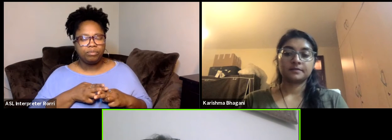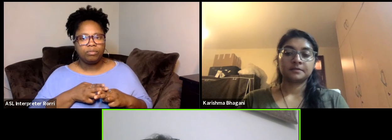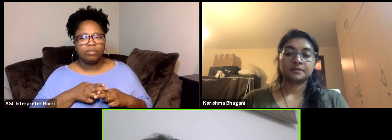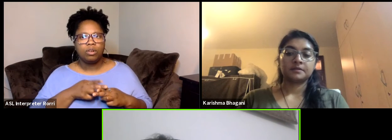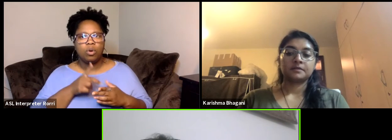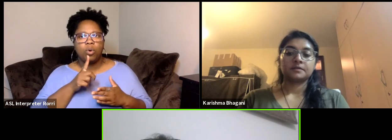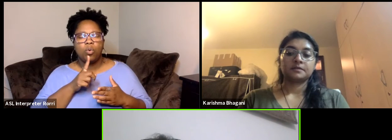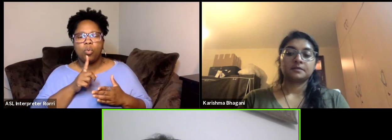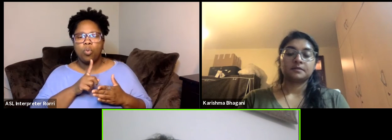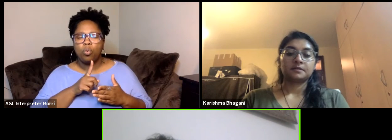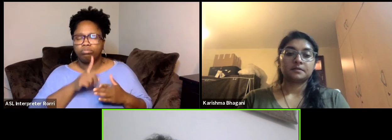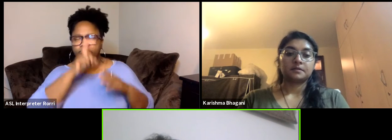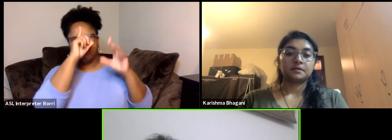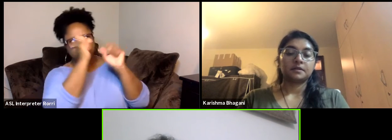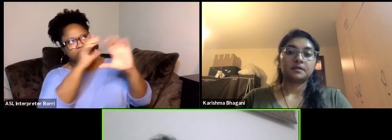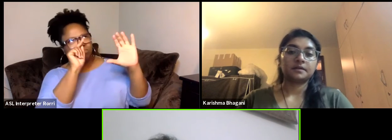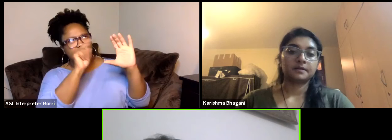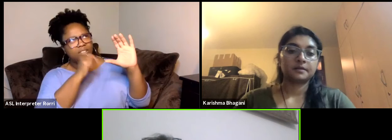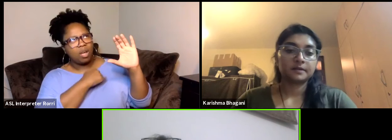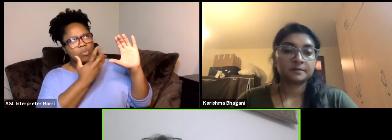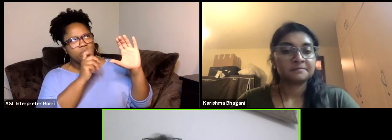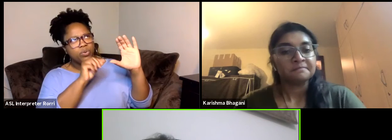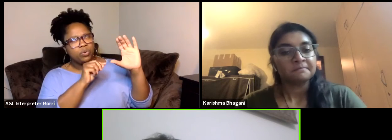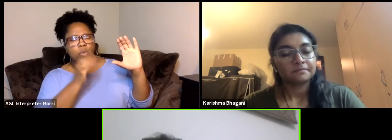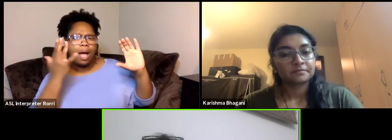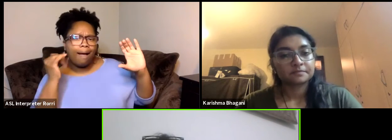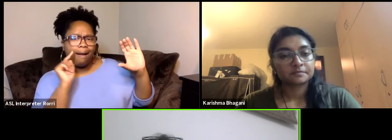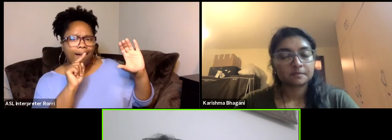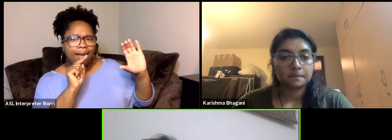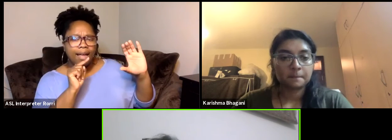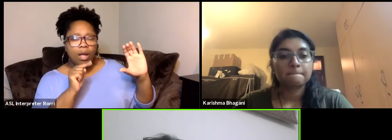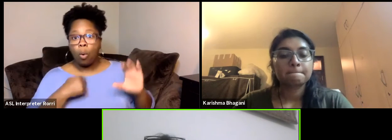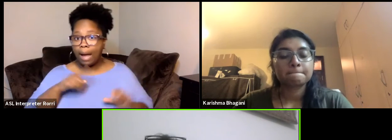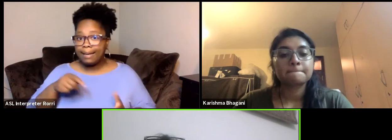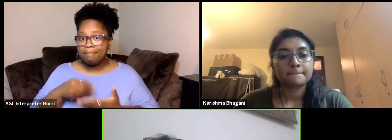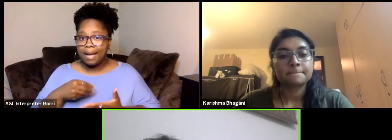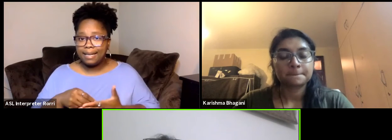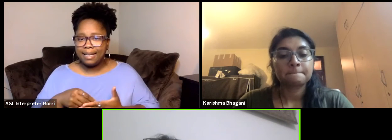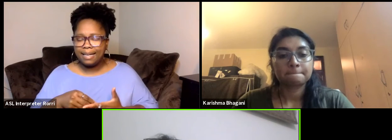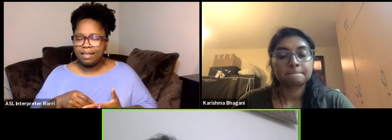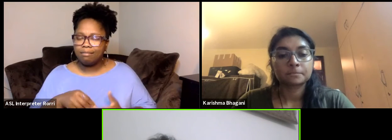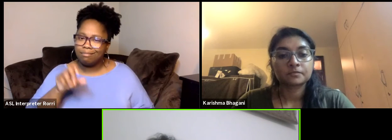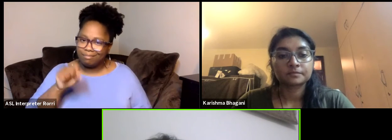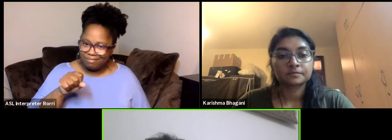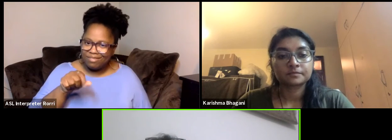Don't think I need money to do. I know we need money, you need salary but start